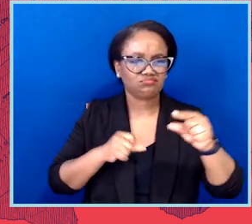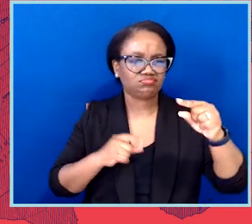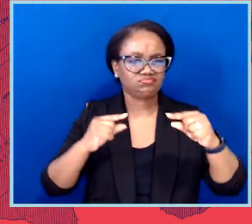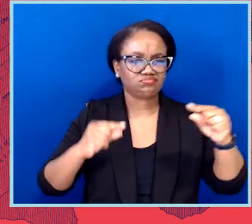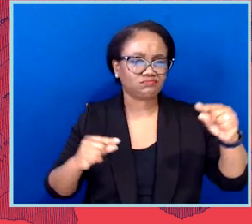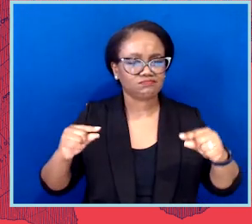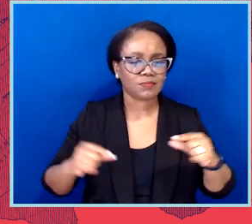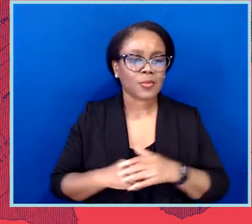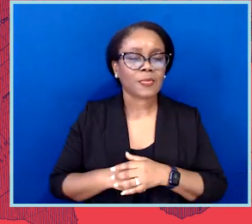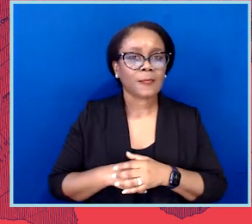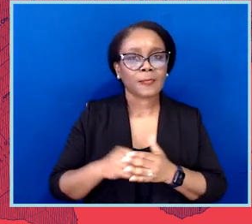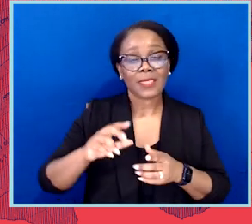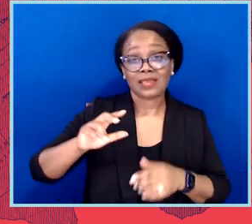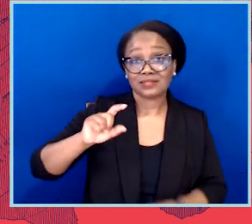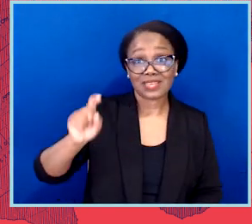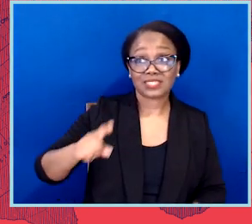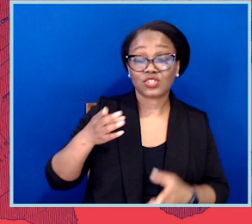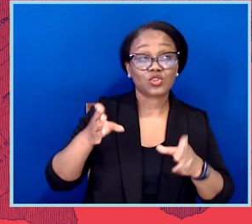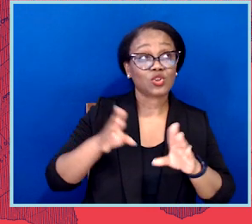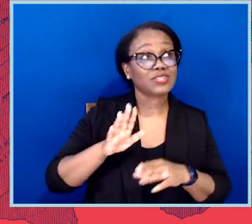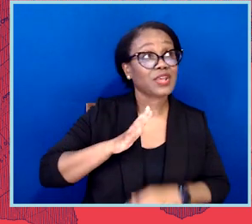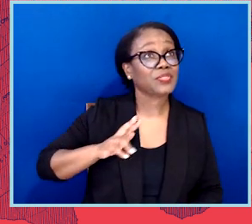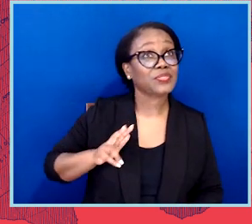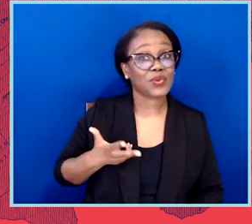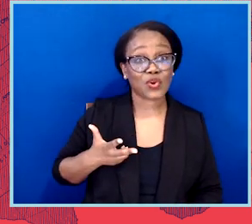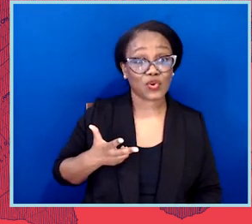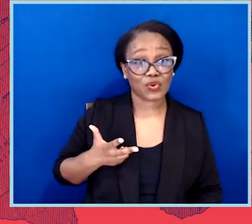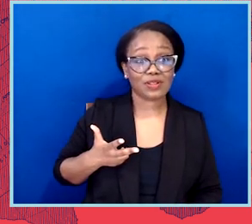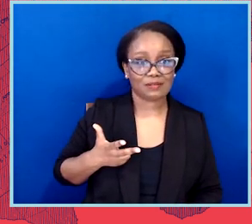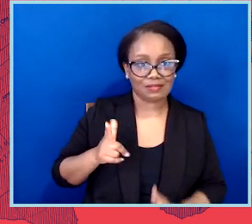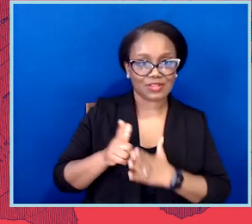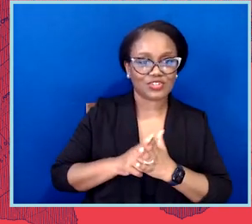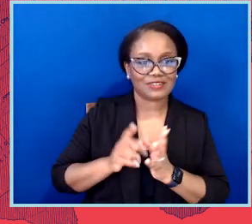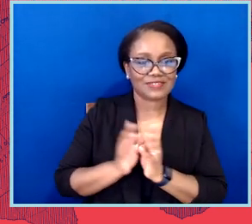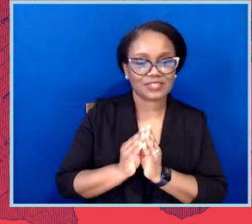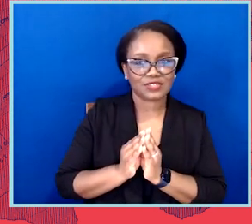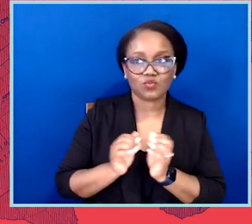special legislative session. That's four legislative periods just targeting our communities.